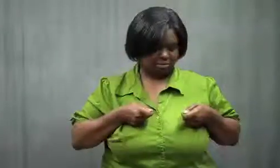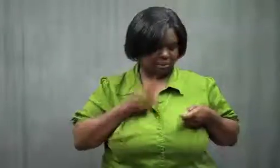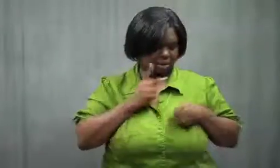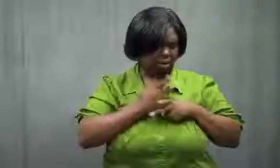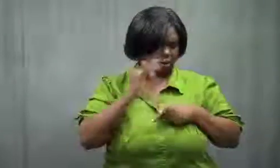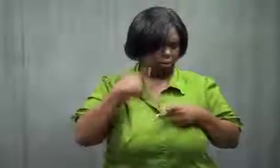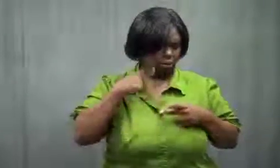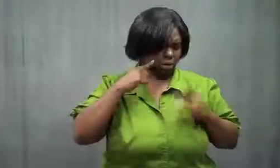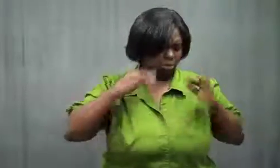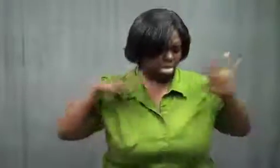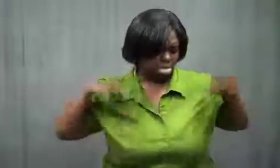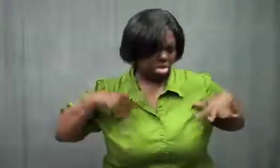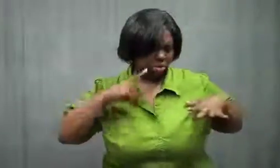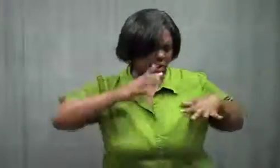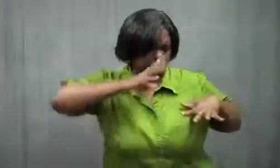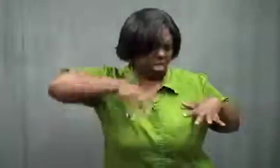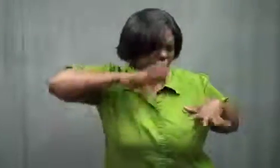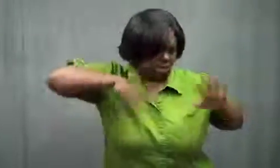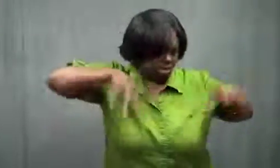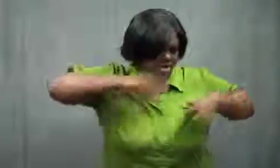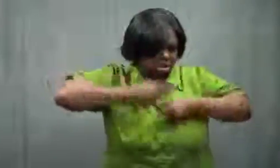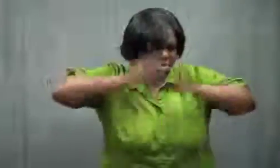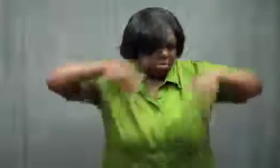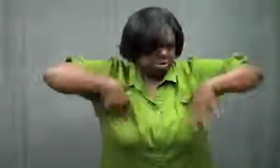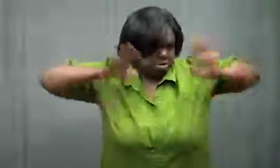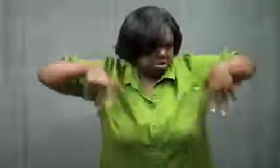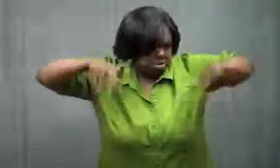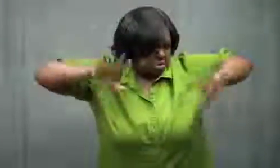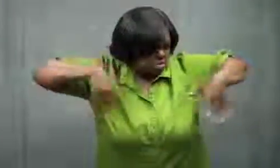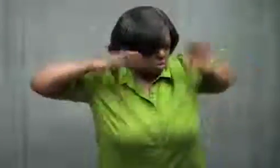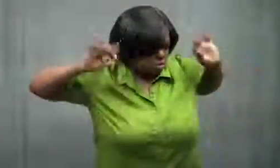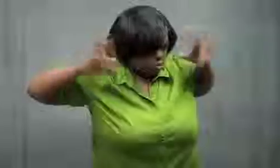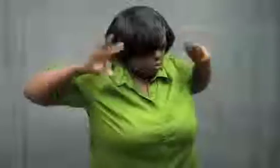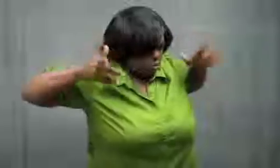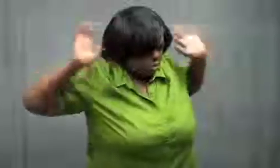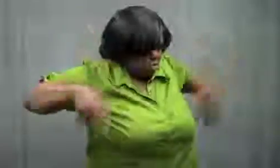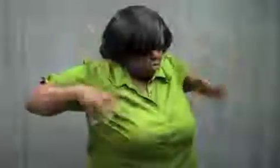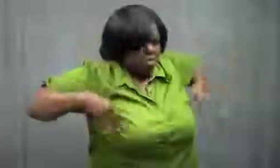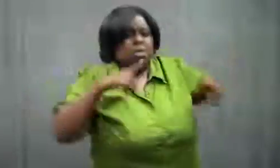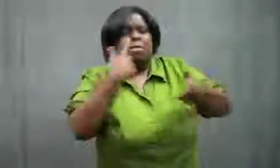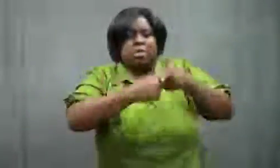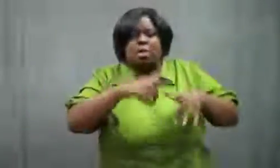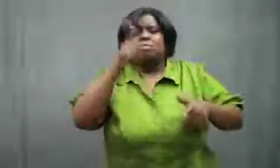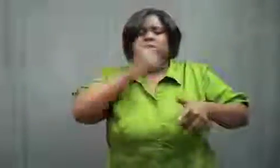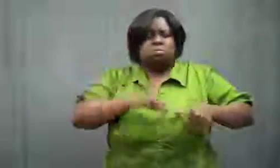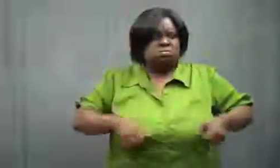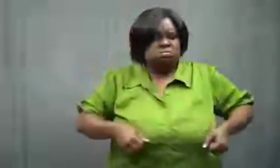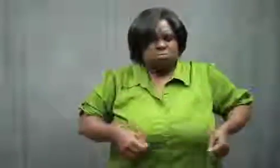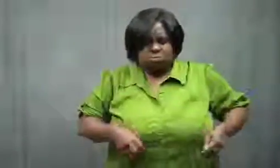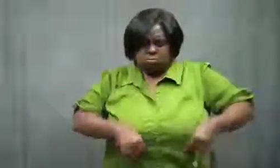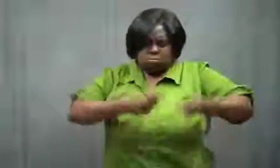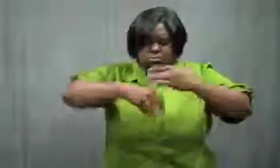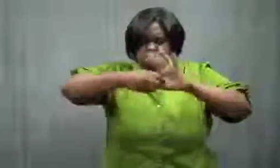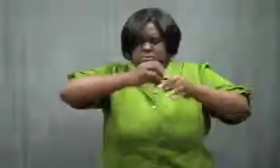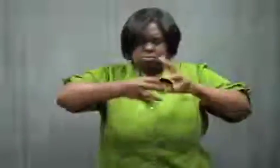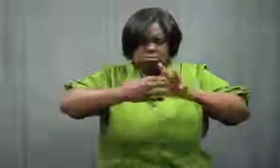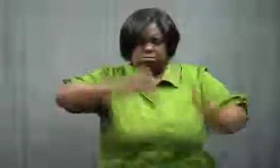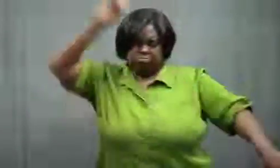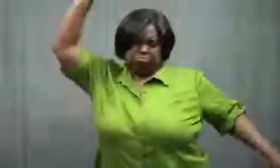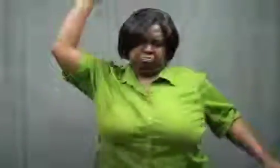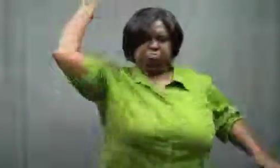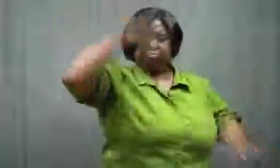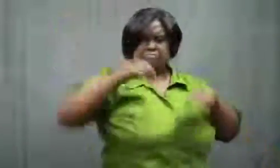I tried to keep my cool, and told myself to just ignore her.